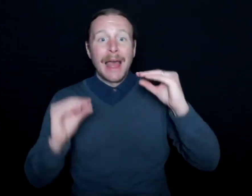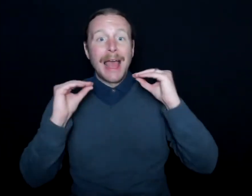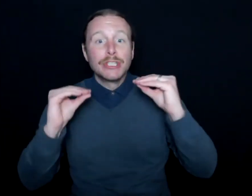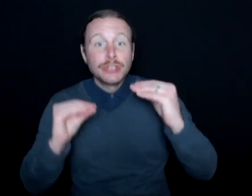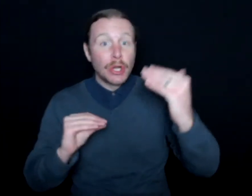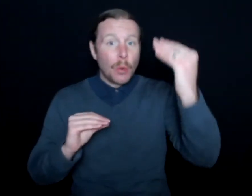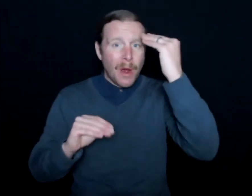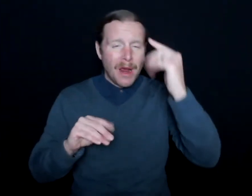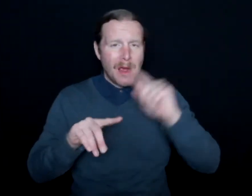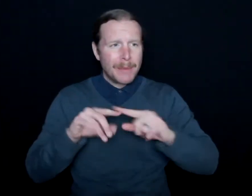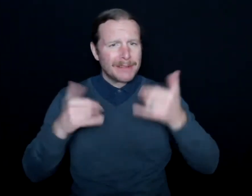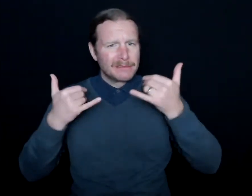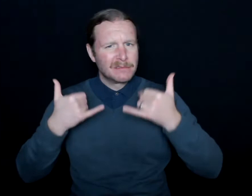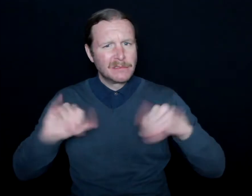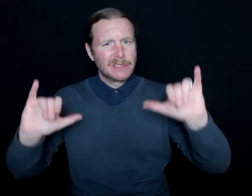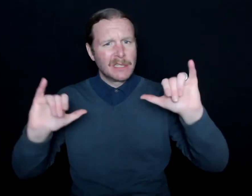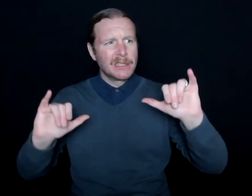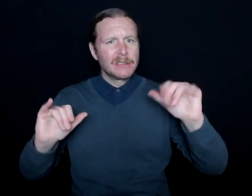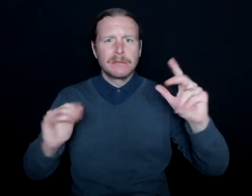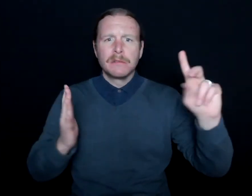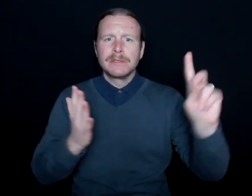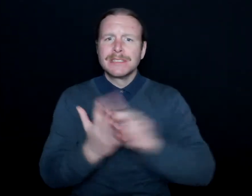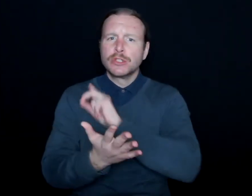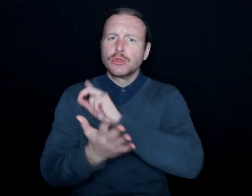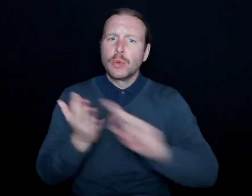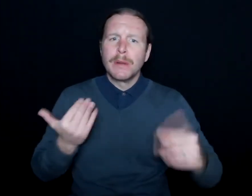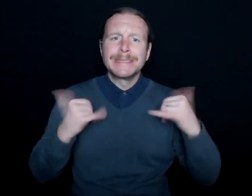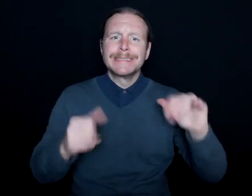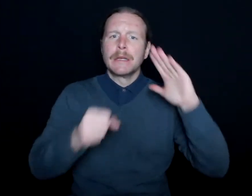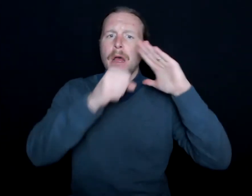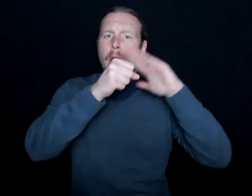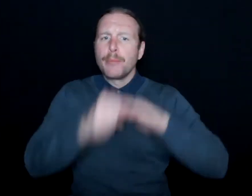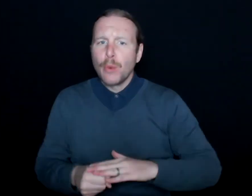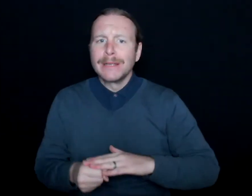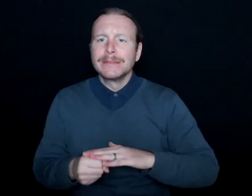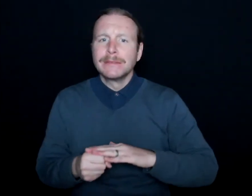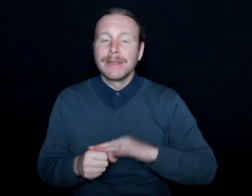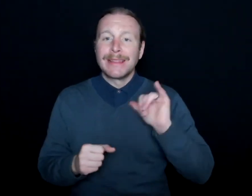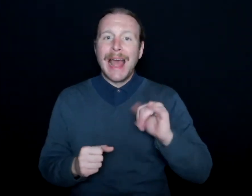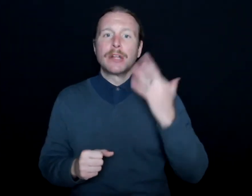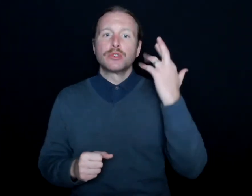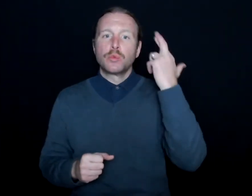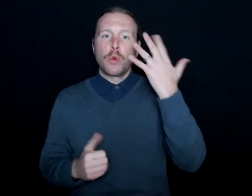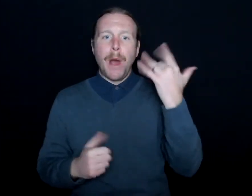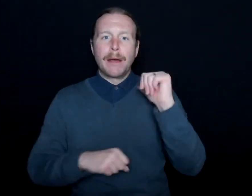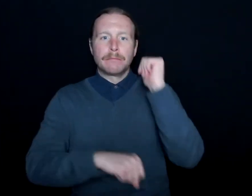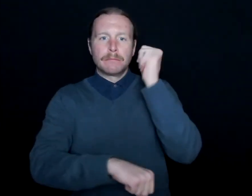but you do see people cut corners. And that's kind of what led me into professional sports.